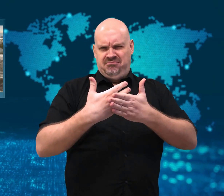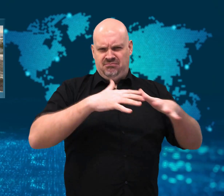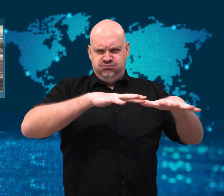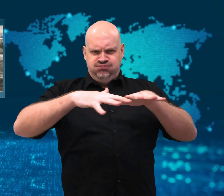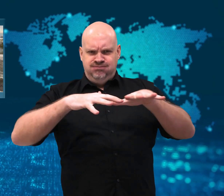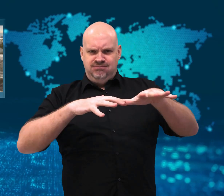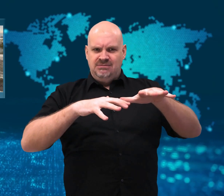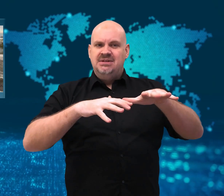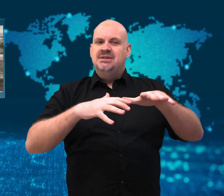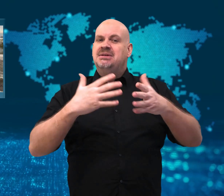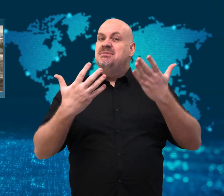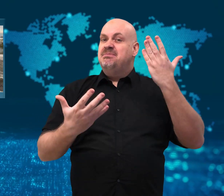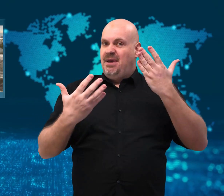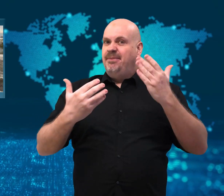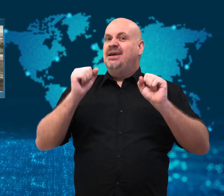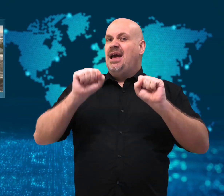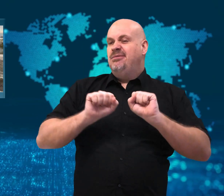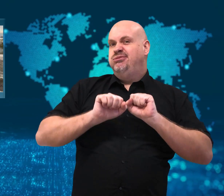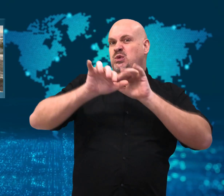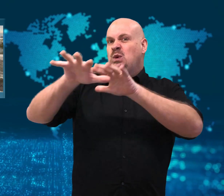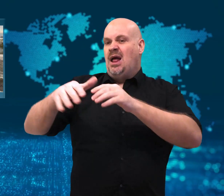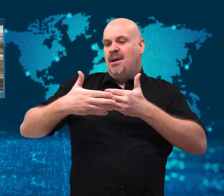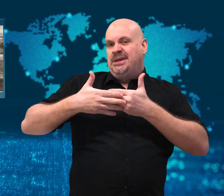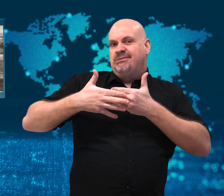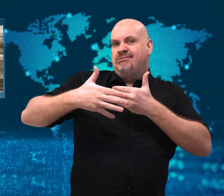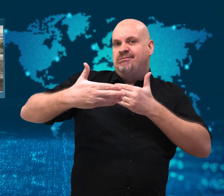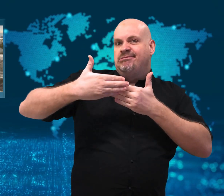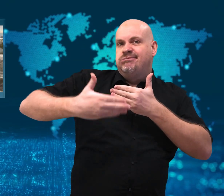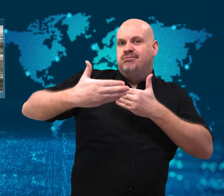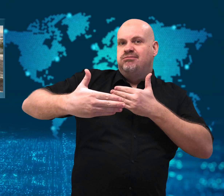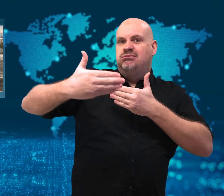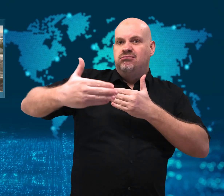some over 2,000 kilometers away.